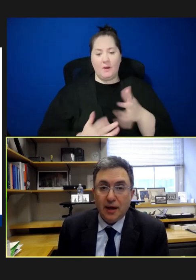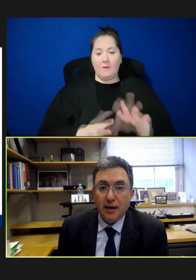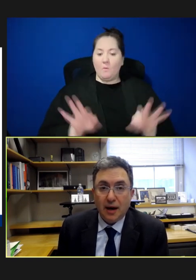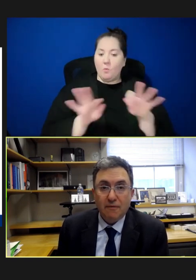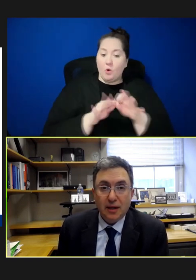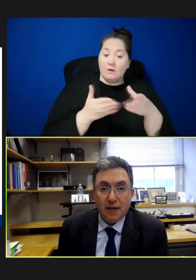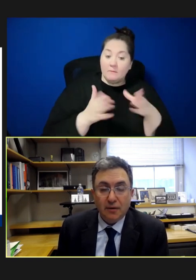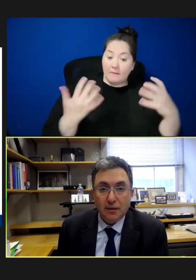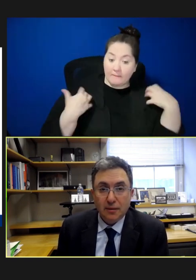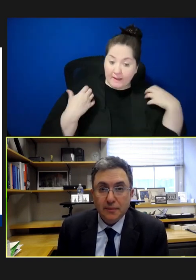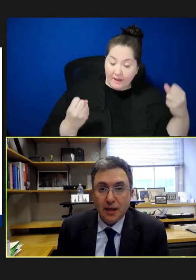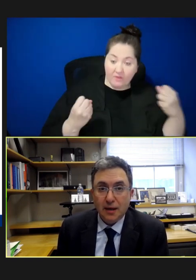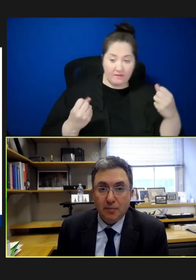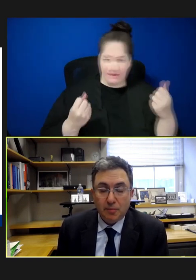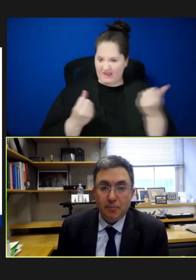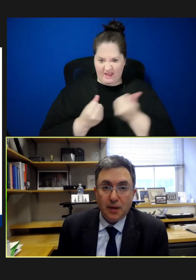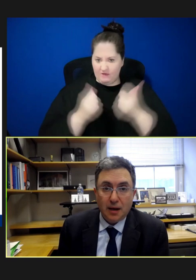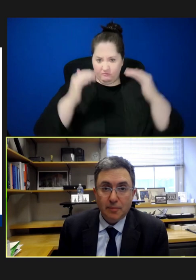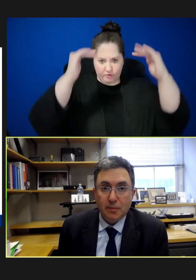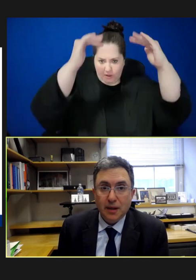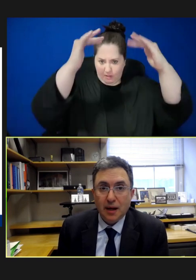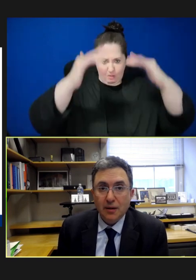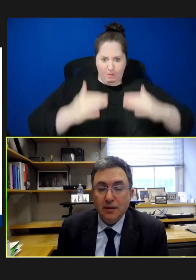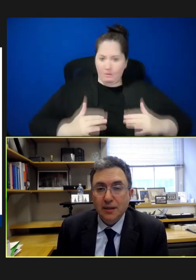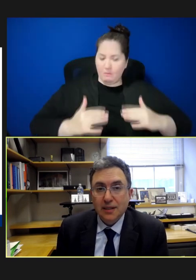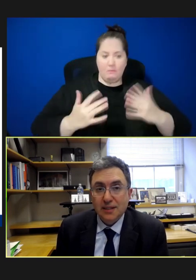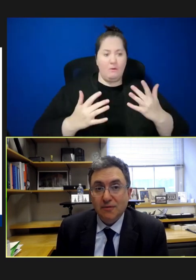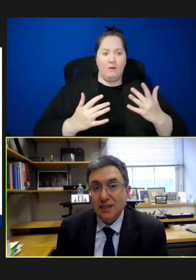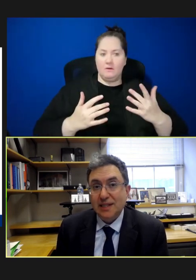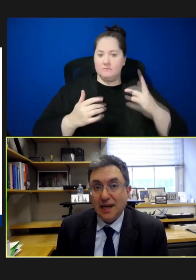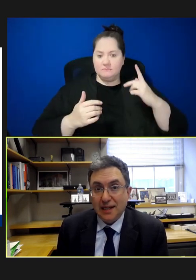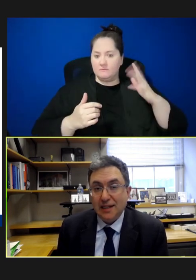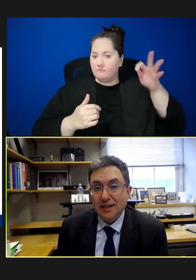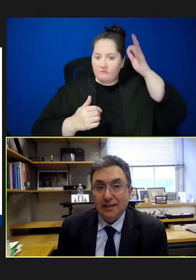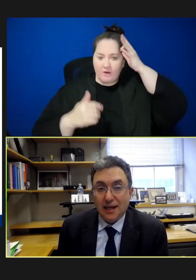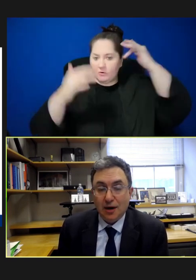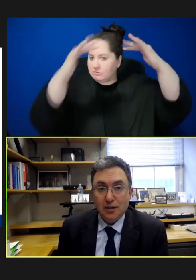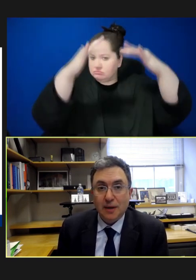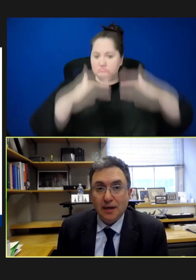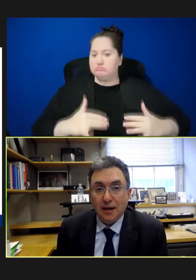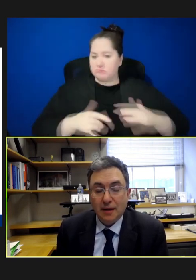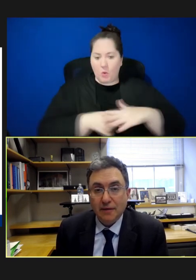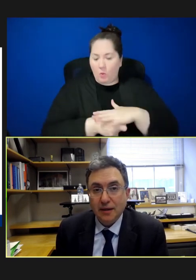at every level and beyond public health, civil society that cares about not having